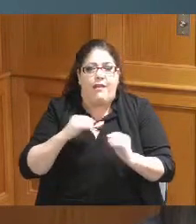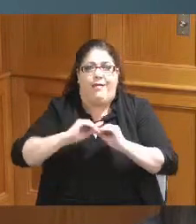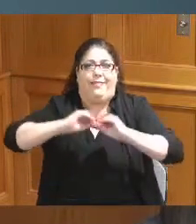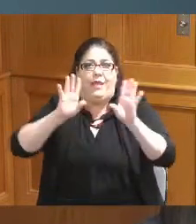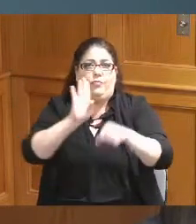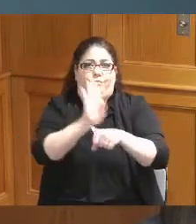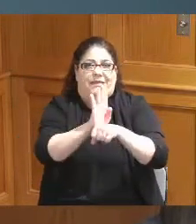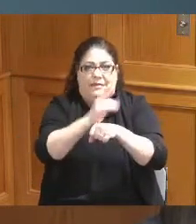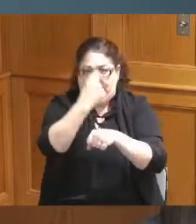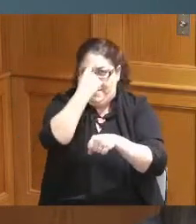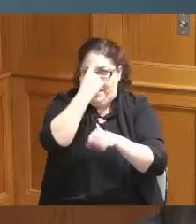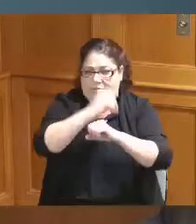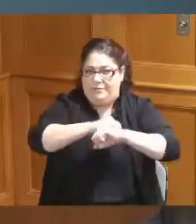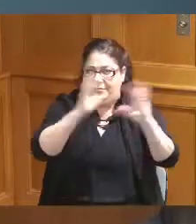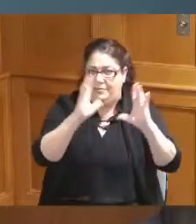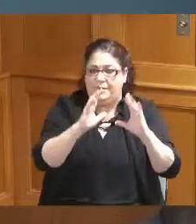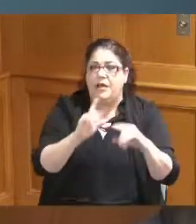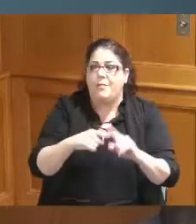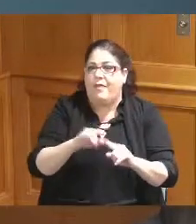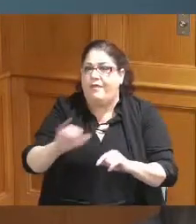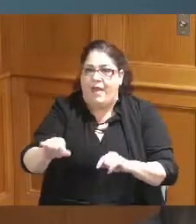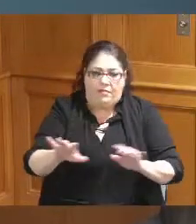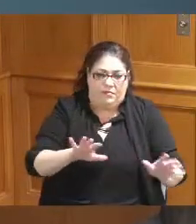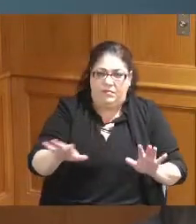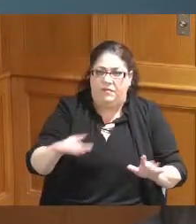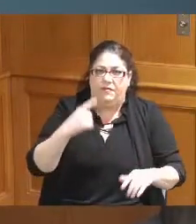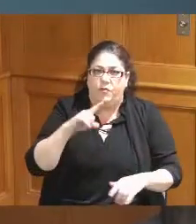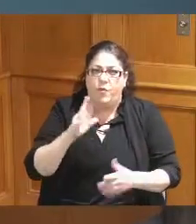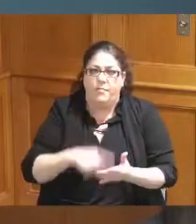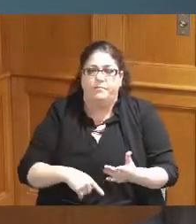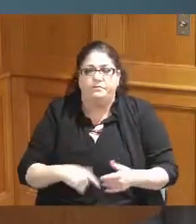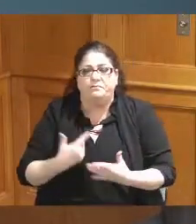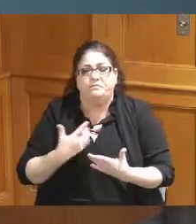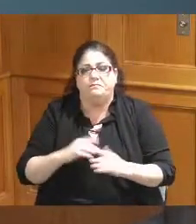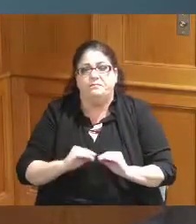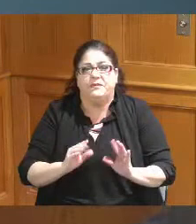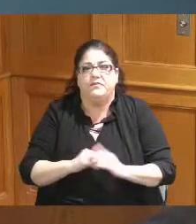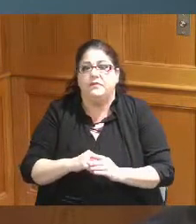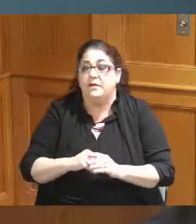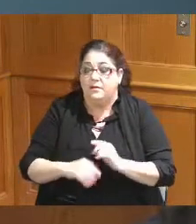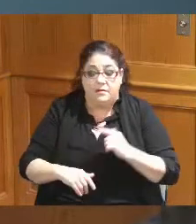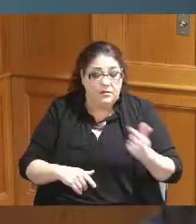what's happening so that was my only question for clarification Vice President Driehaus I